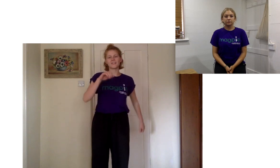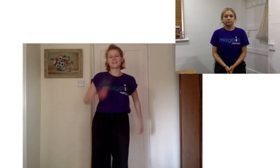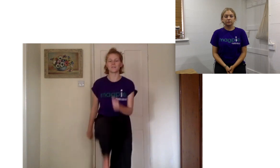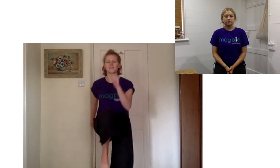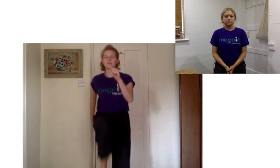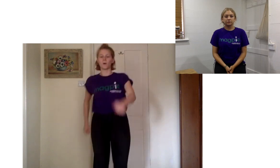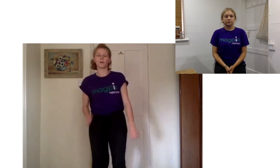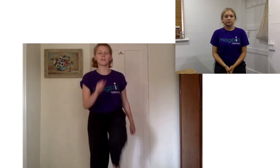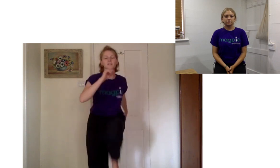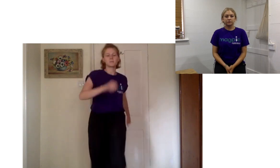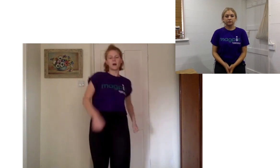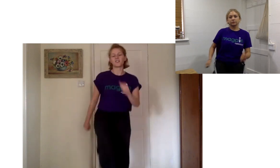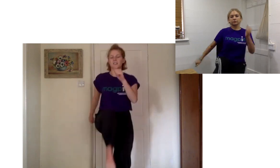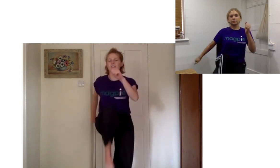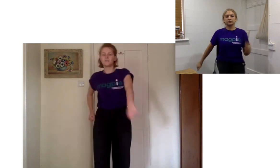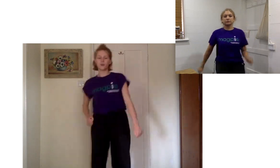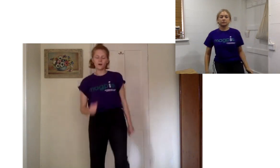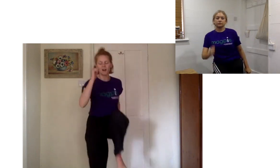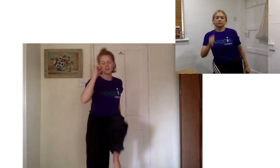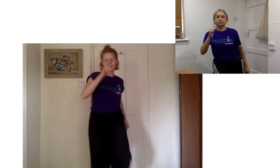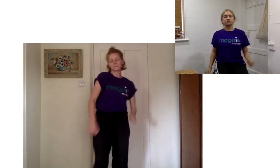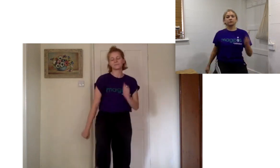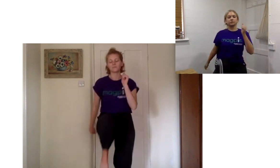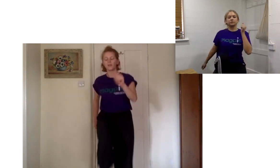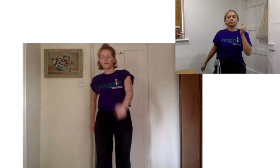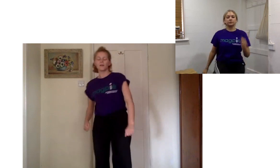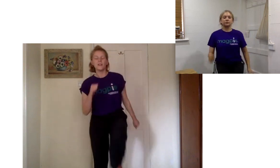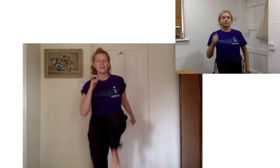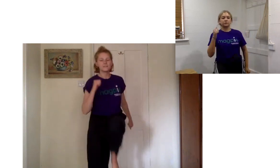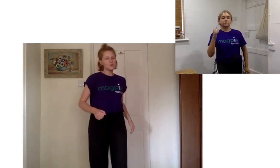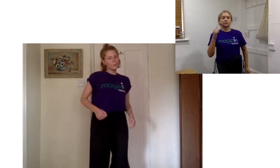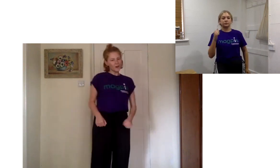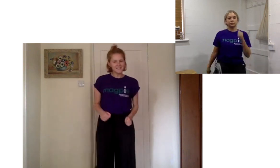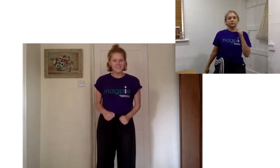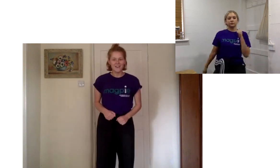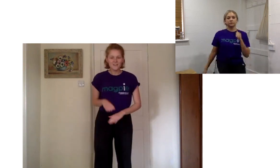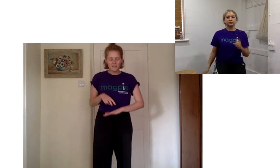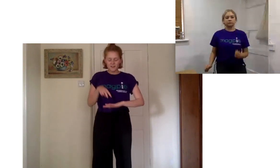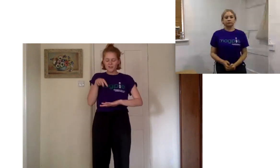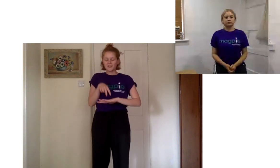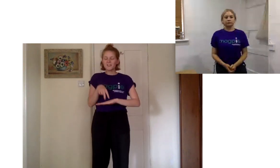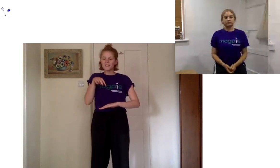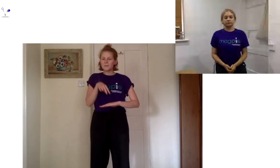steps on the spot we're going to do some marches so four marches if you want to you can do them a